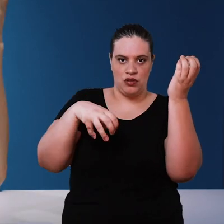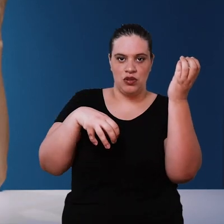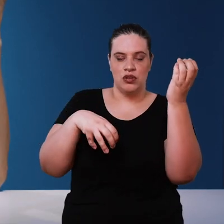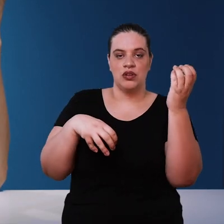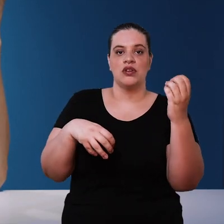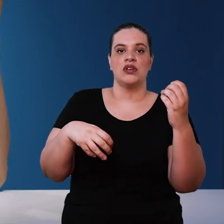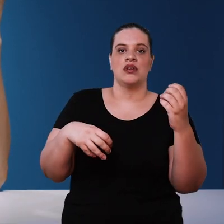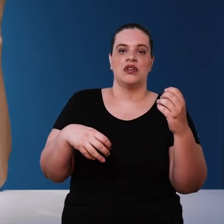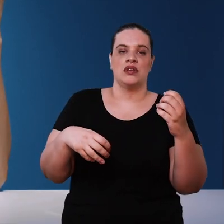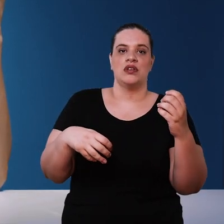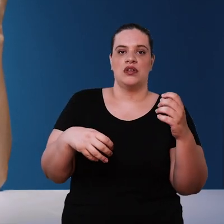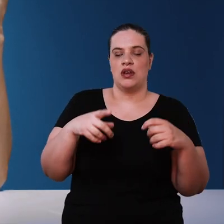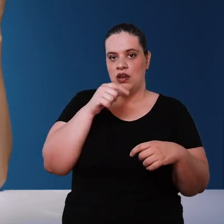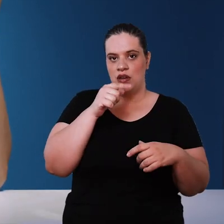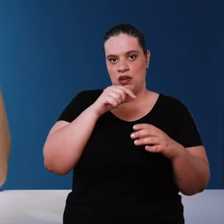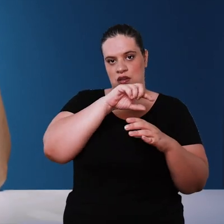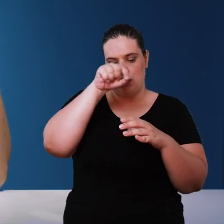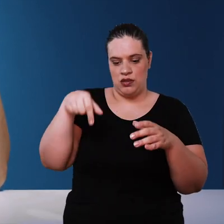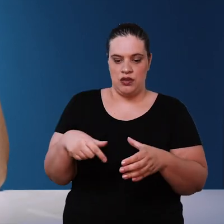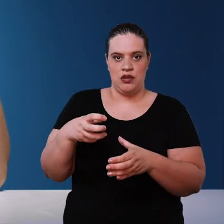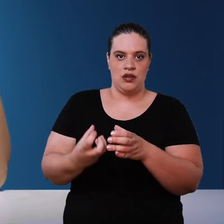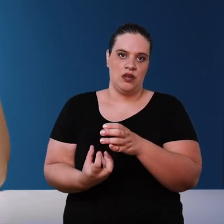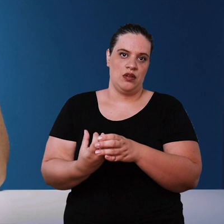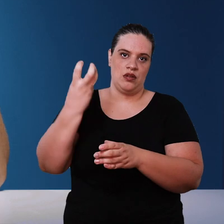rainwater on the roof, sending water down a system and then pumping